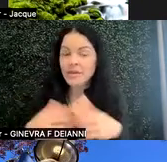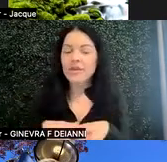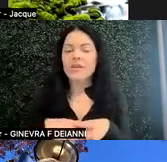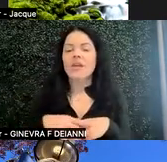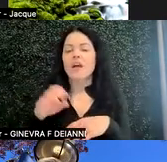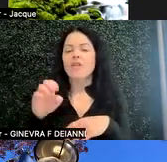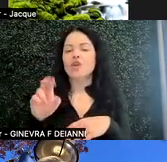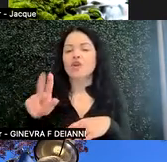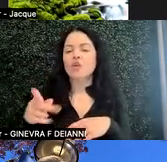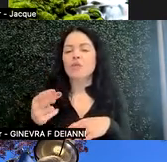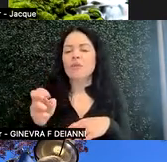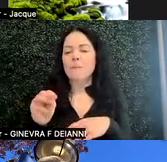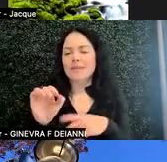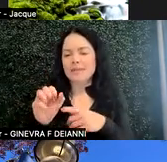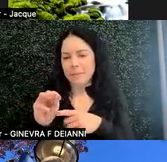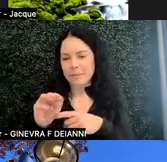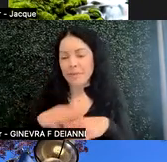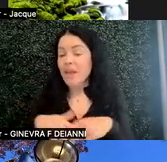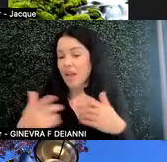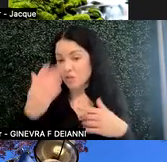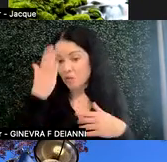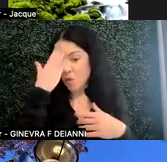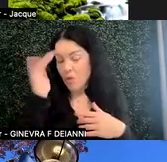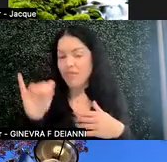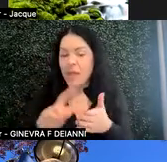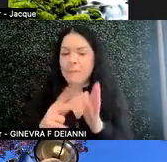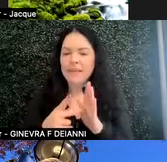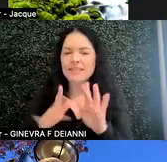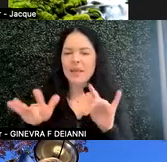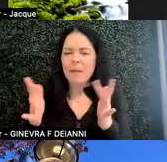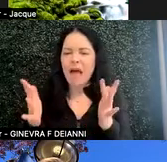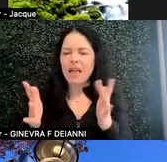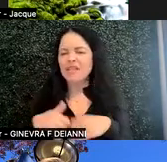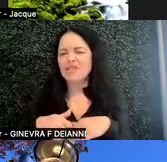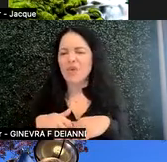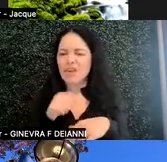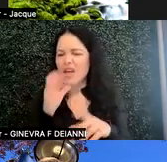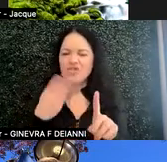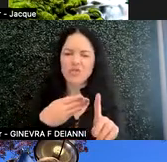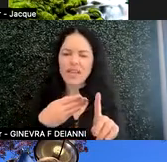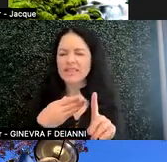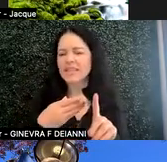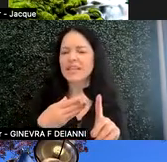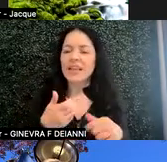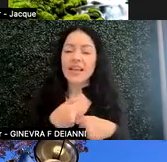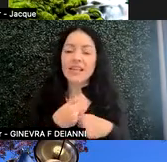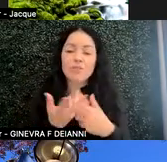So as you know, a euphemism is a mild or indirect expression that is substituted for something